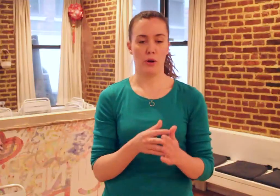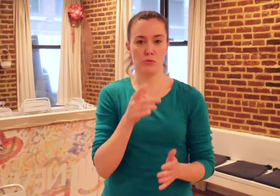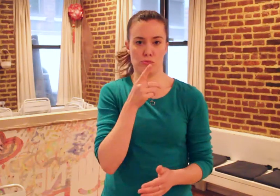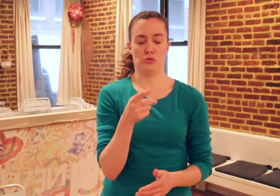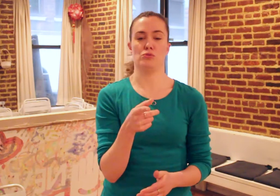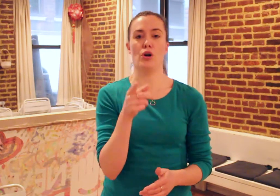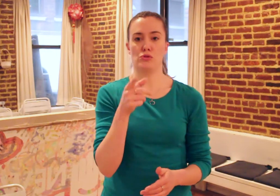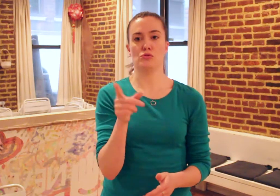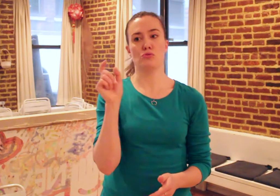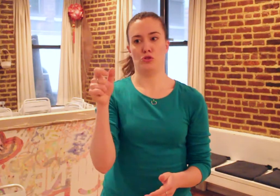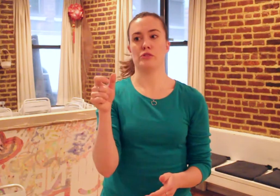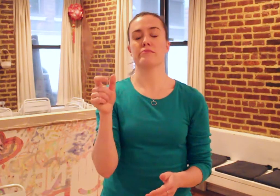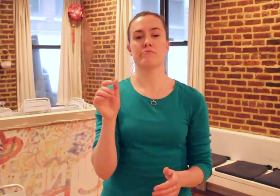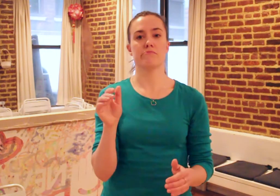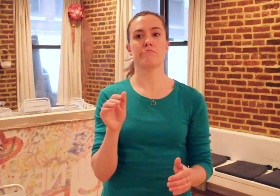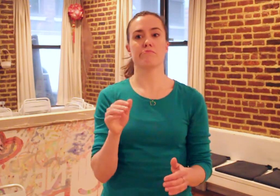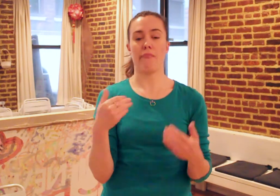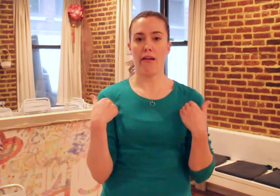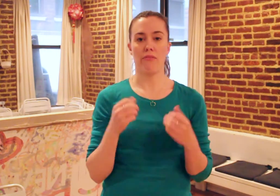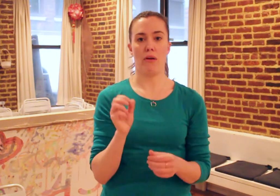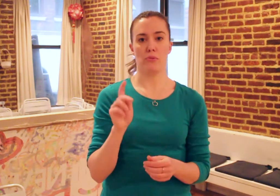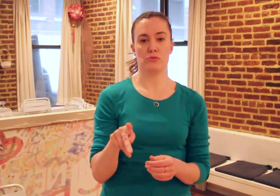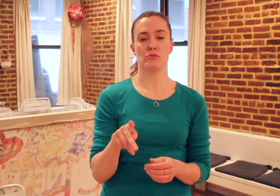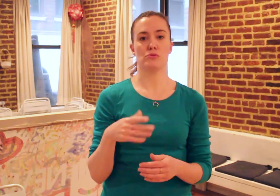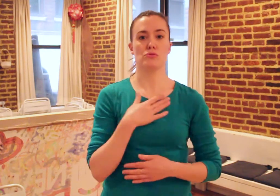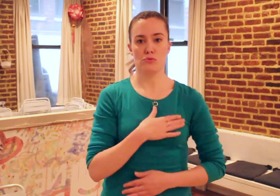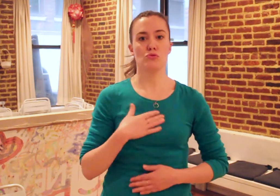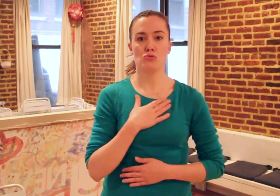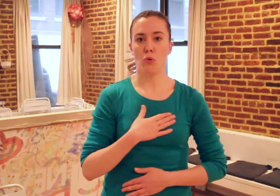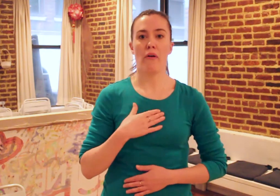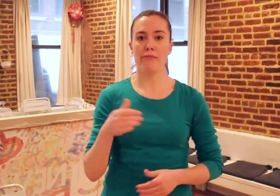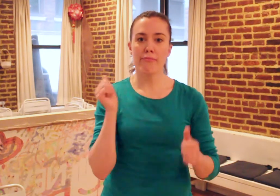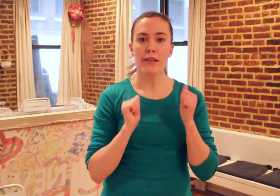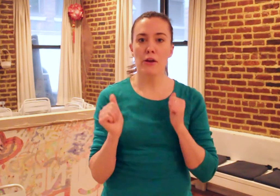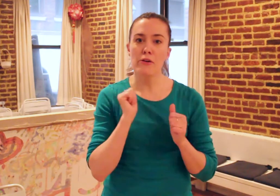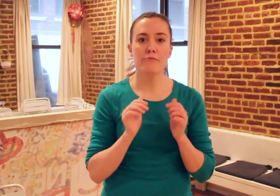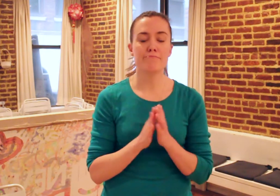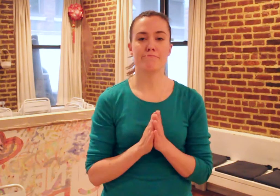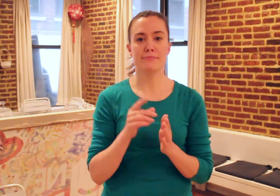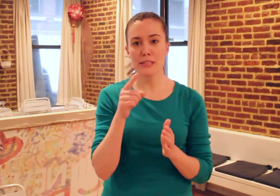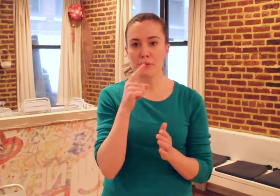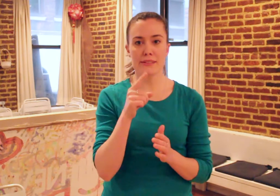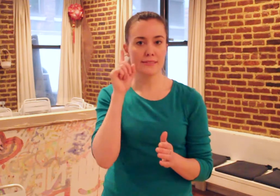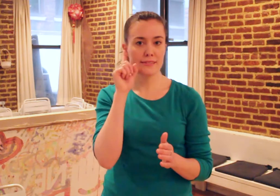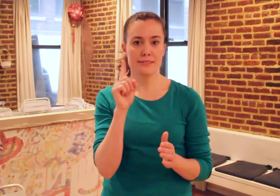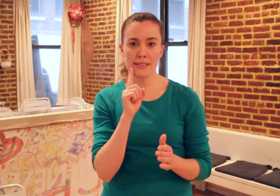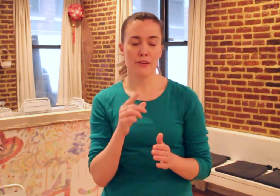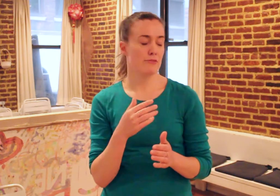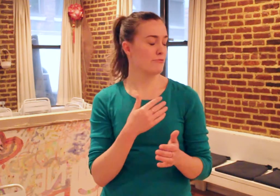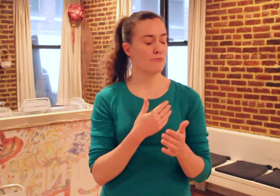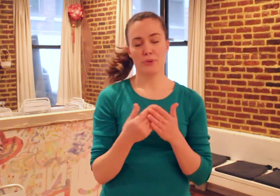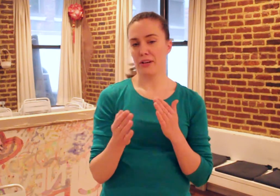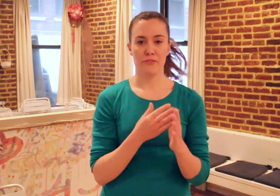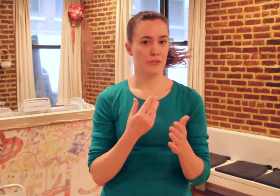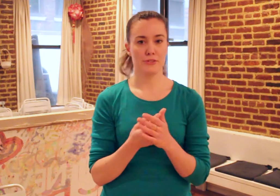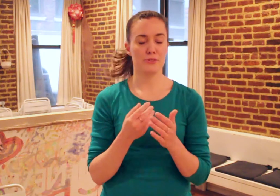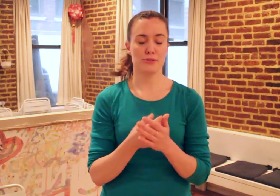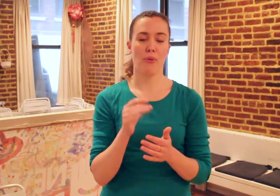No matter how you are, you should have the opportunity to enjoy theatre. Hearing...Deaf...it doesn't matter